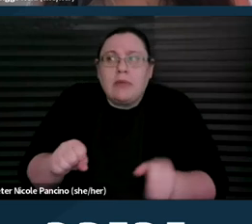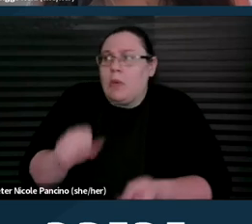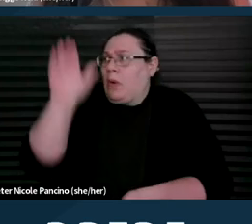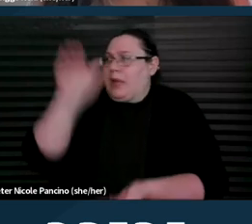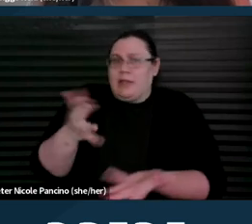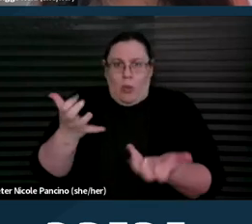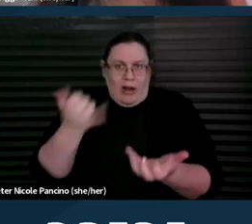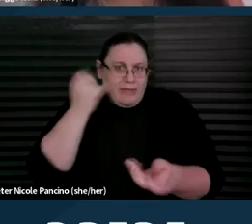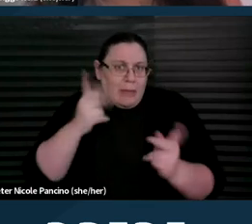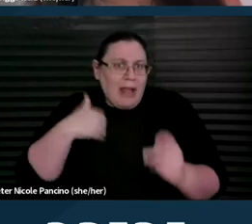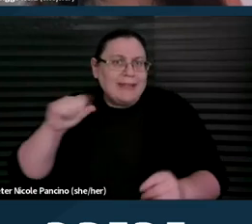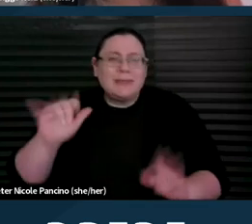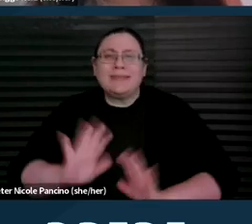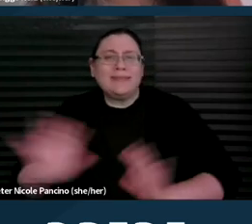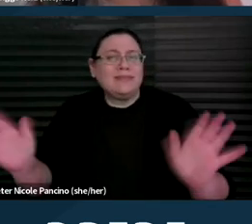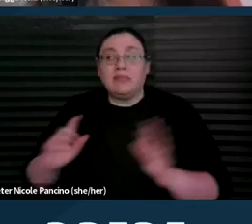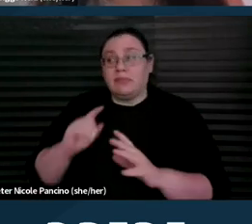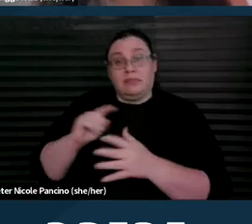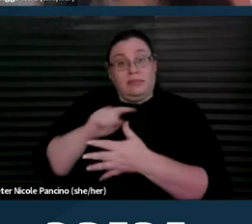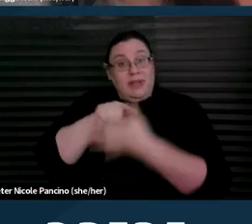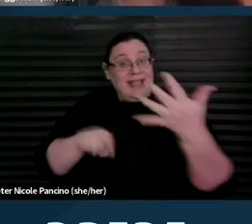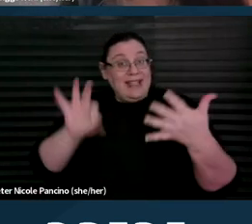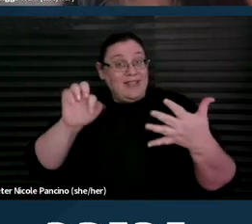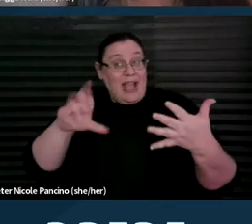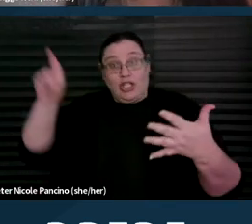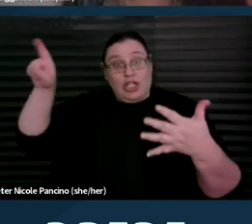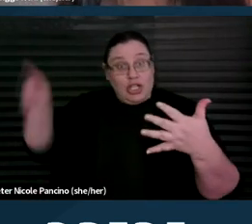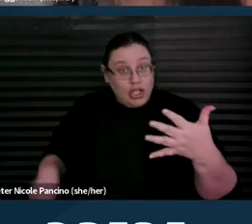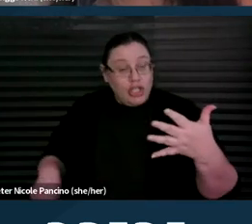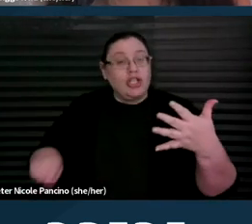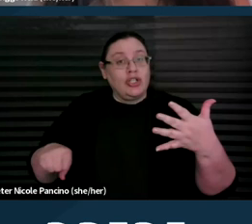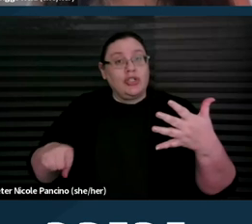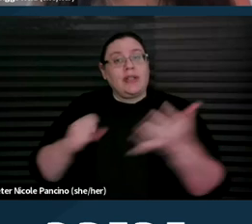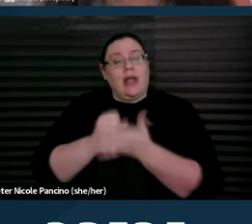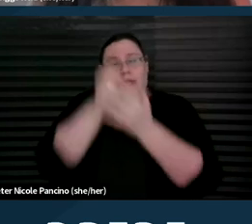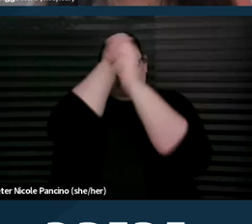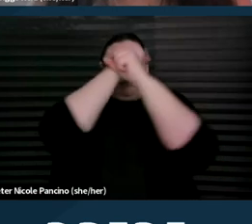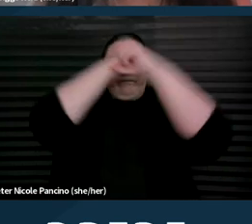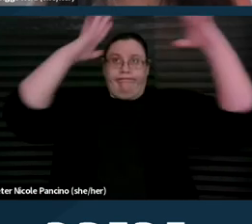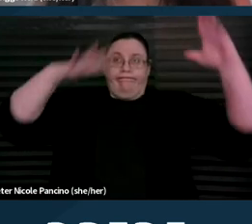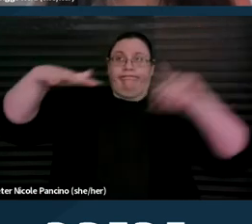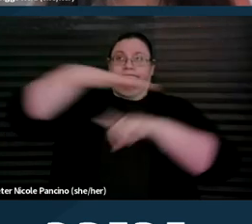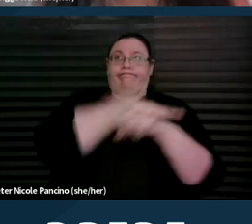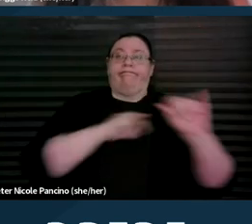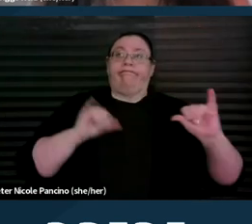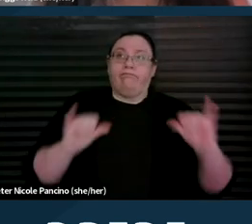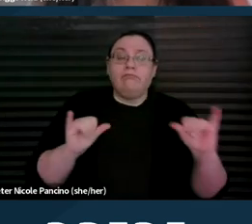Instead, all of these factors that we're talking about here make up a context where people with disabilities may be making decisions